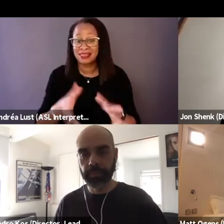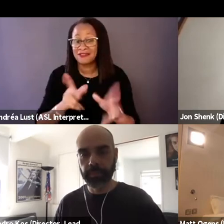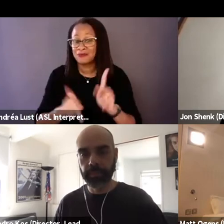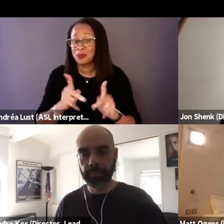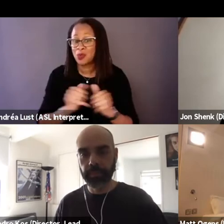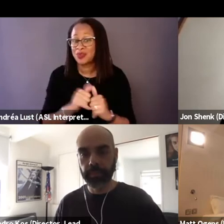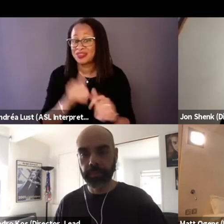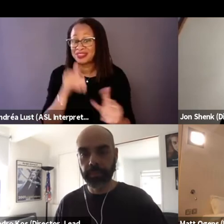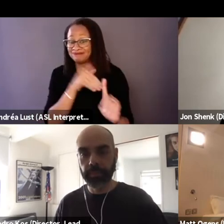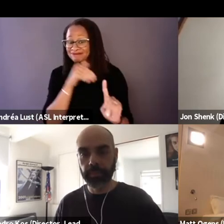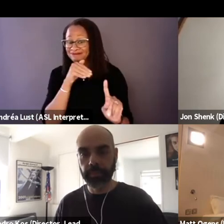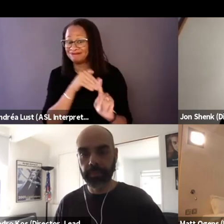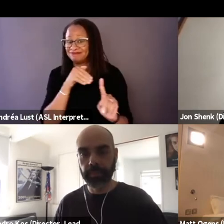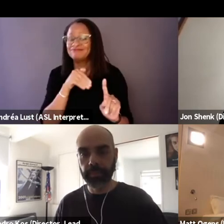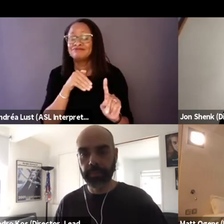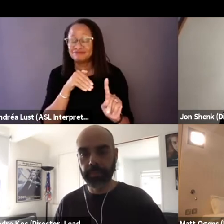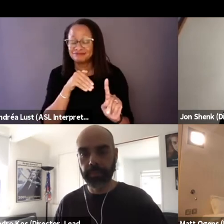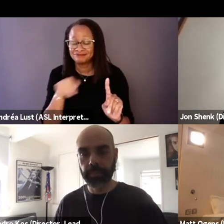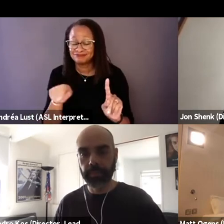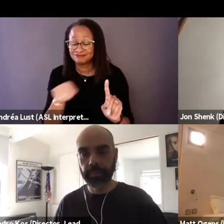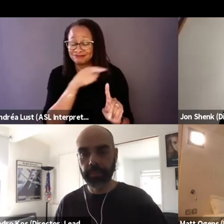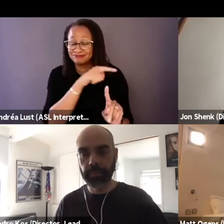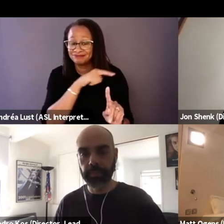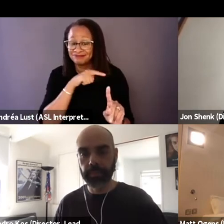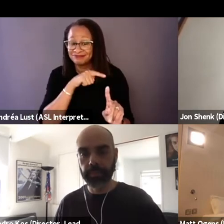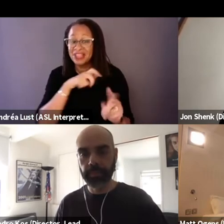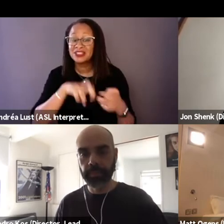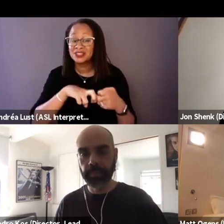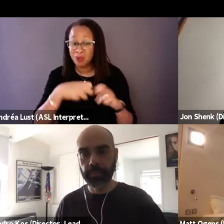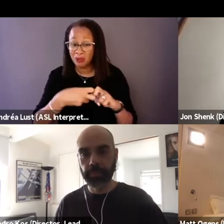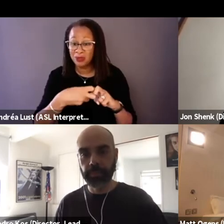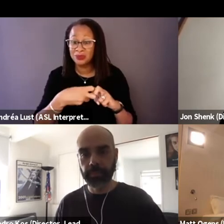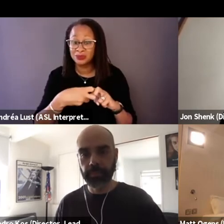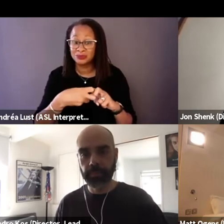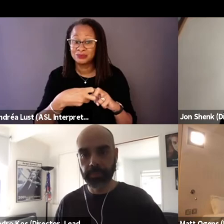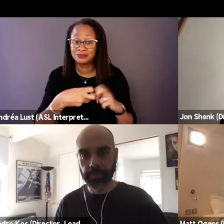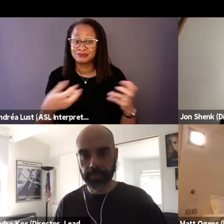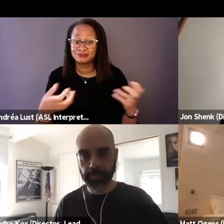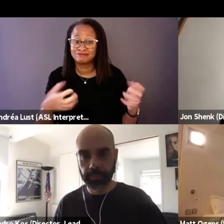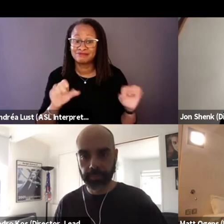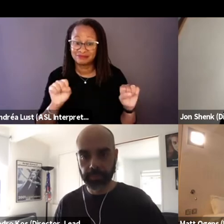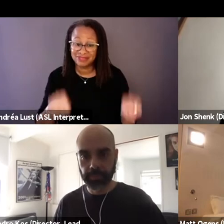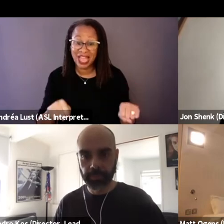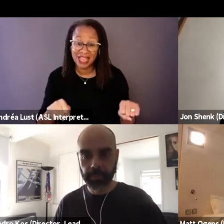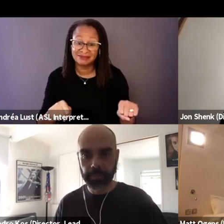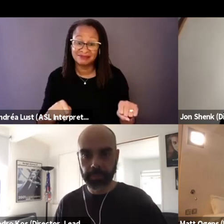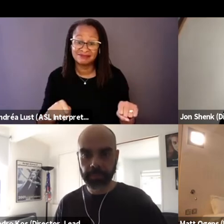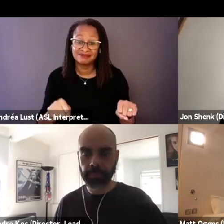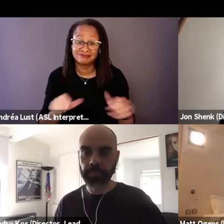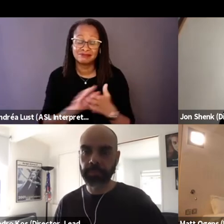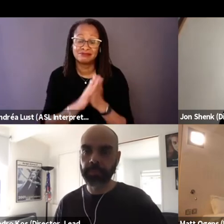of how the health, this problem, could potentially be quite exacerbated